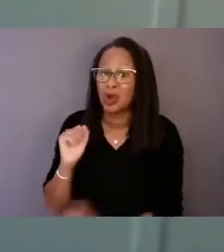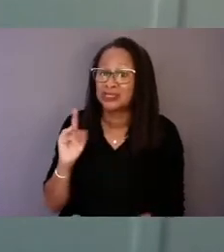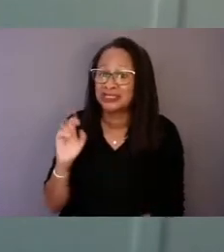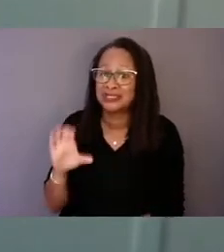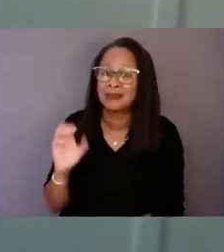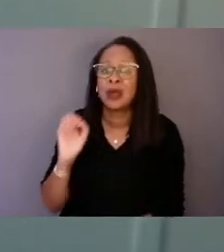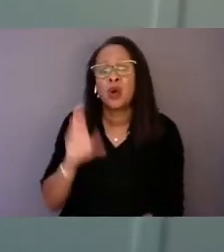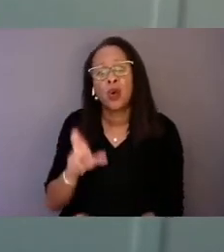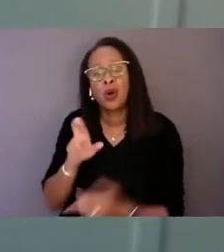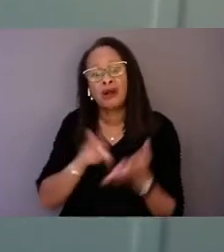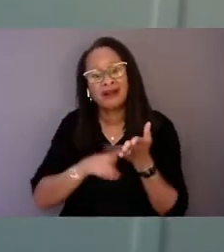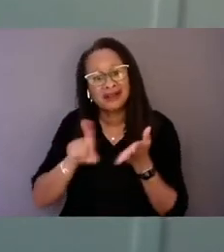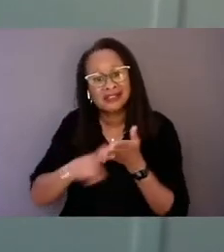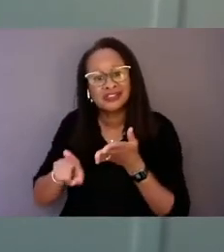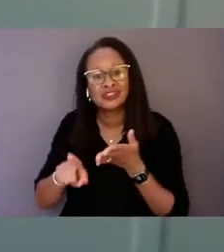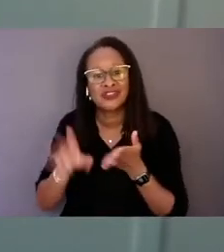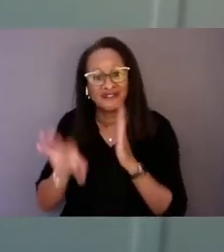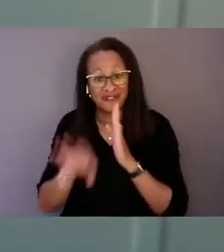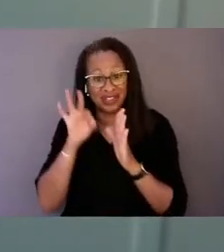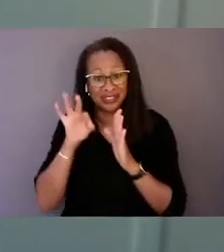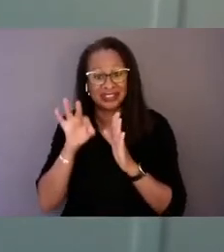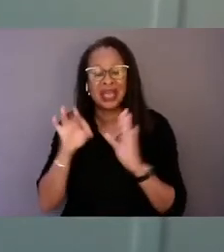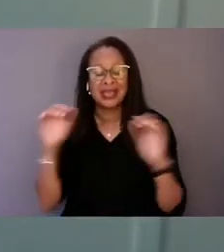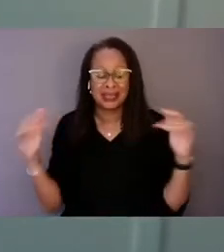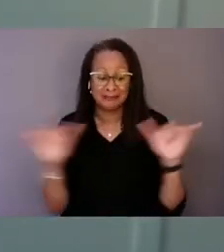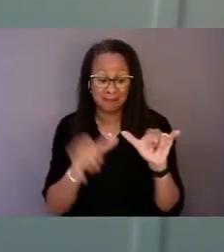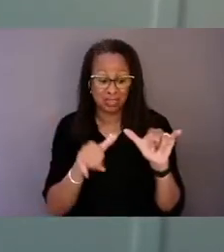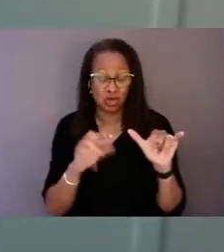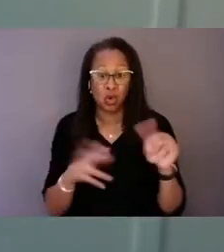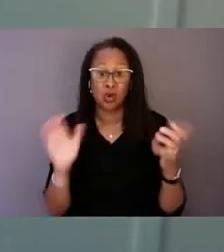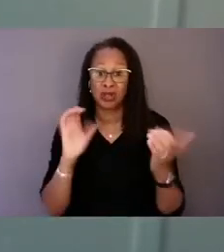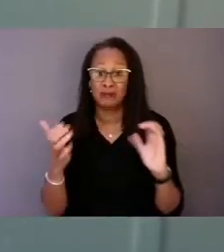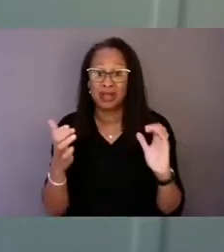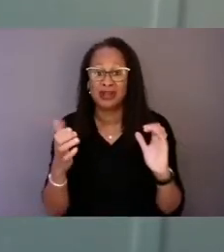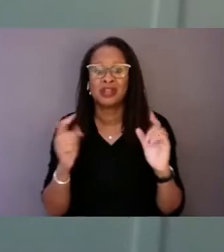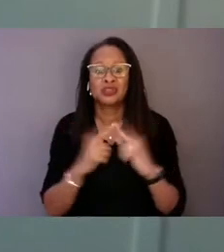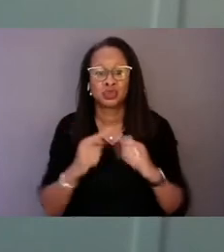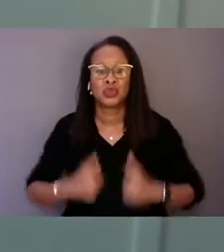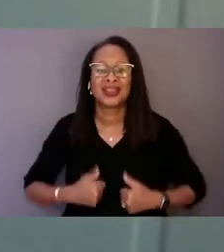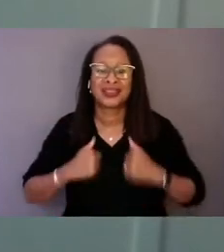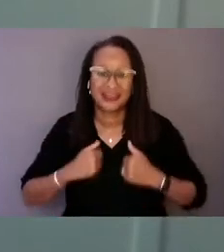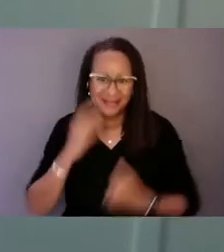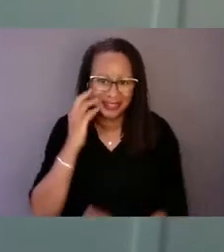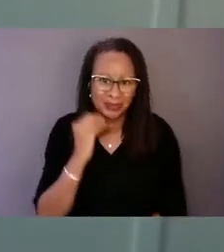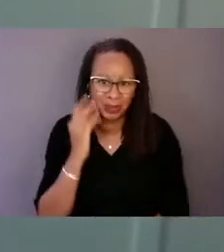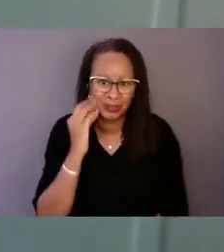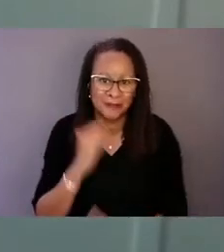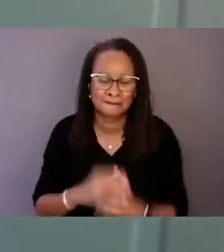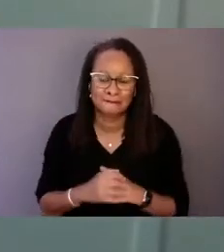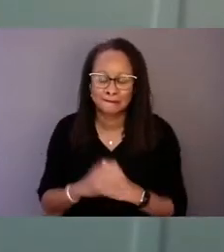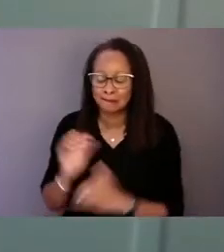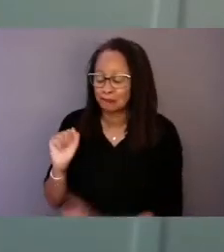can measure up to or compare to lived experience. Autistic people can share their own knowledge